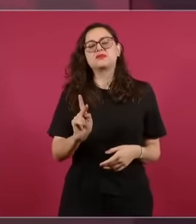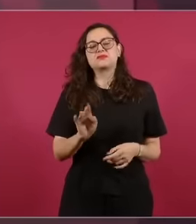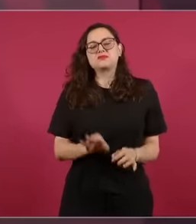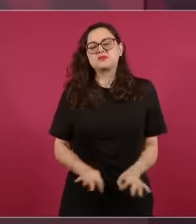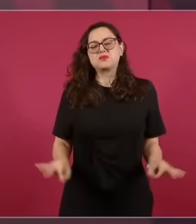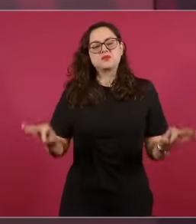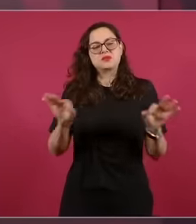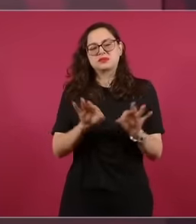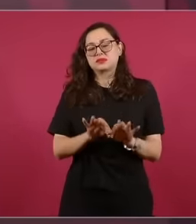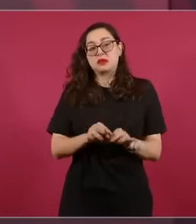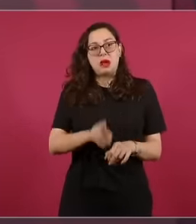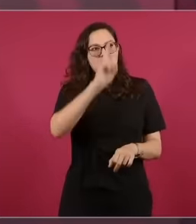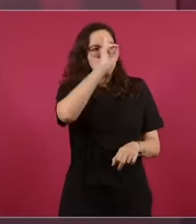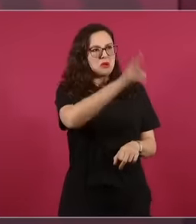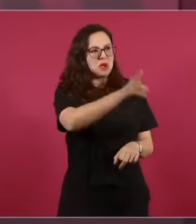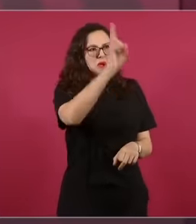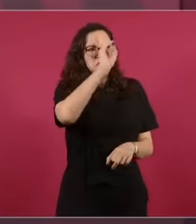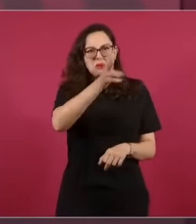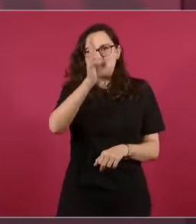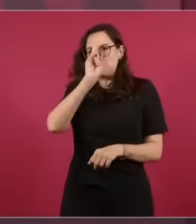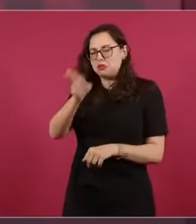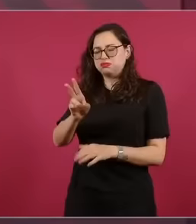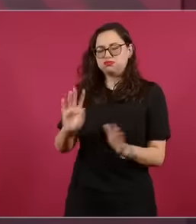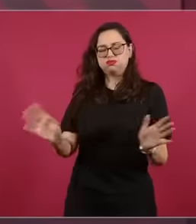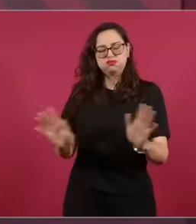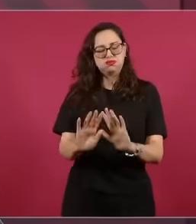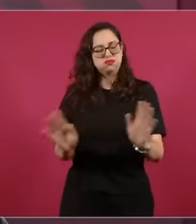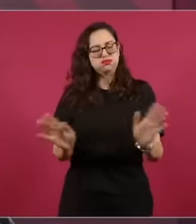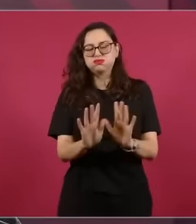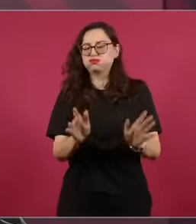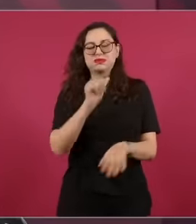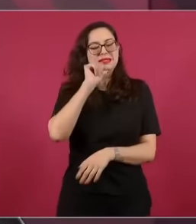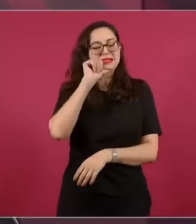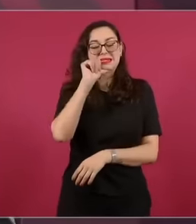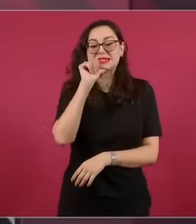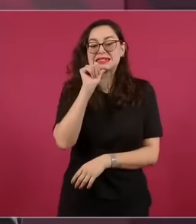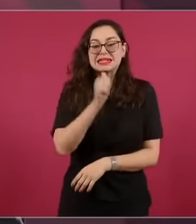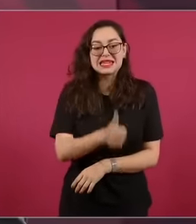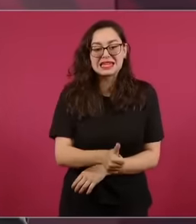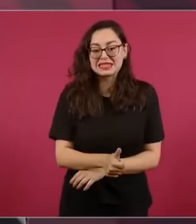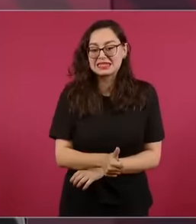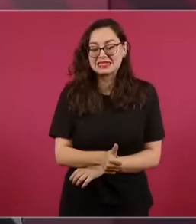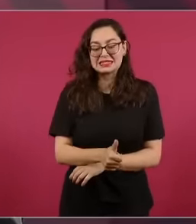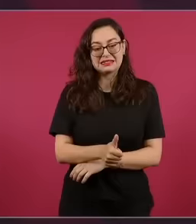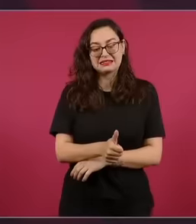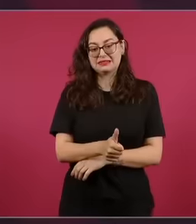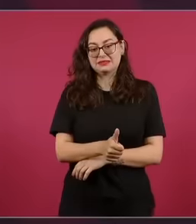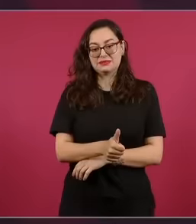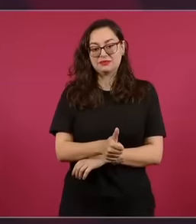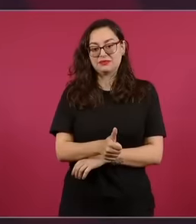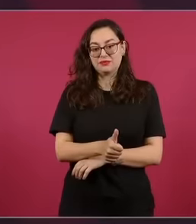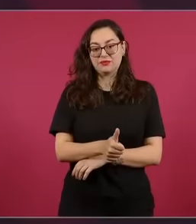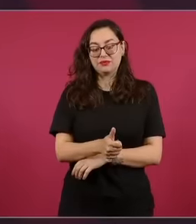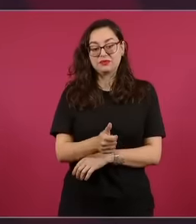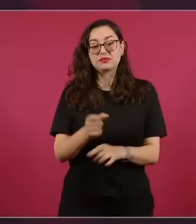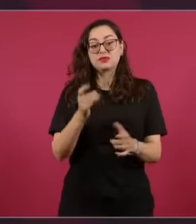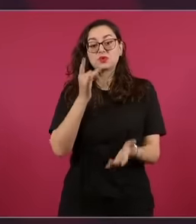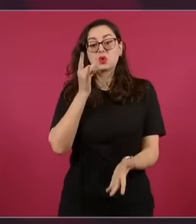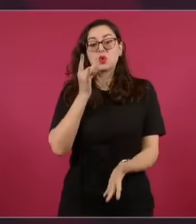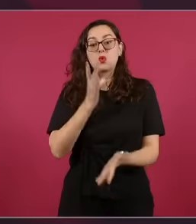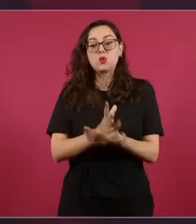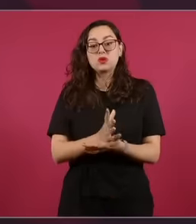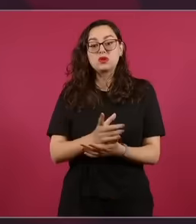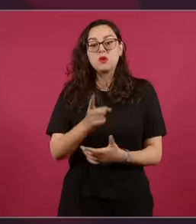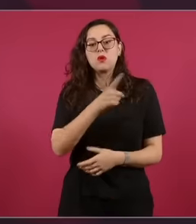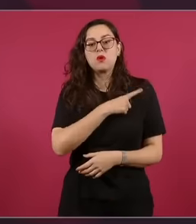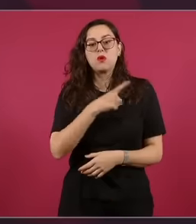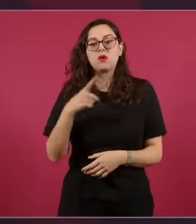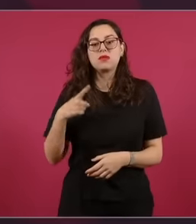The only thing is to inform people about the